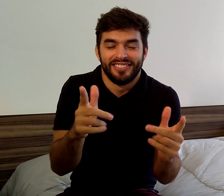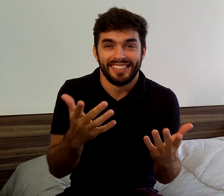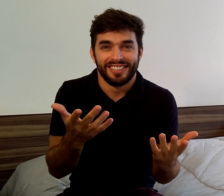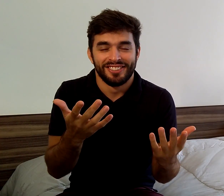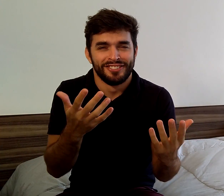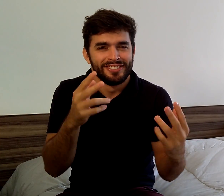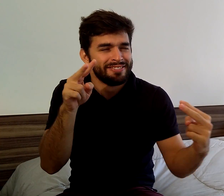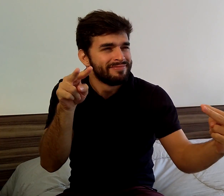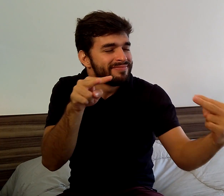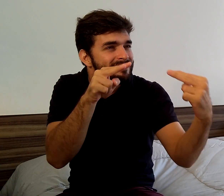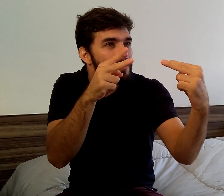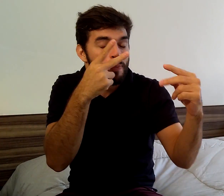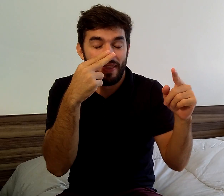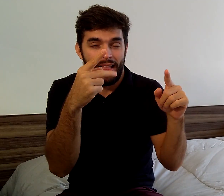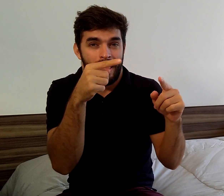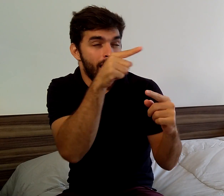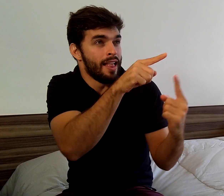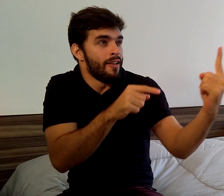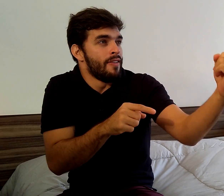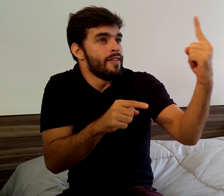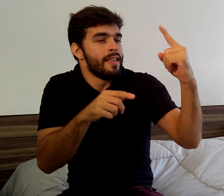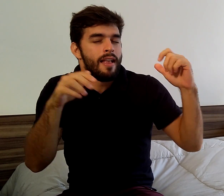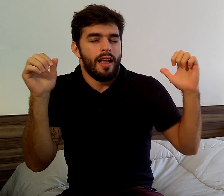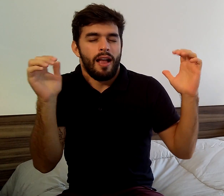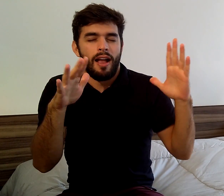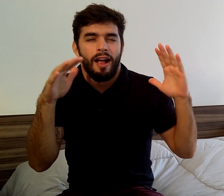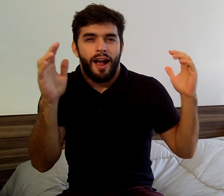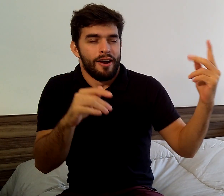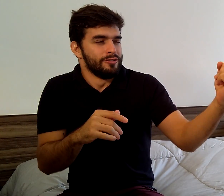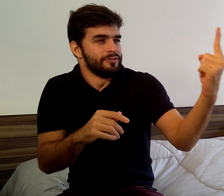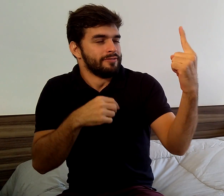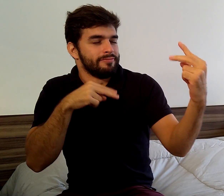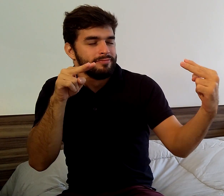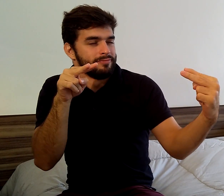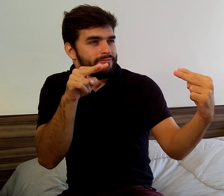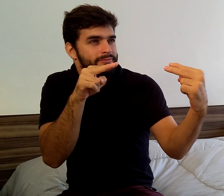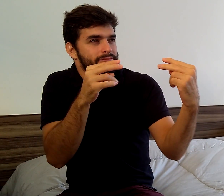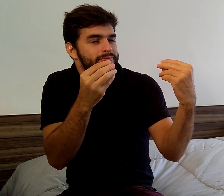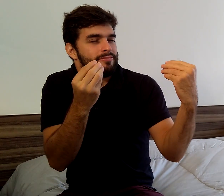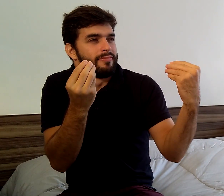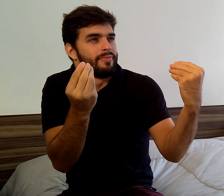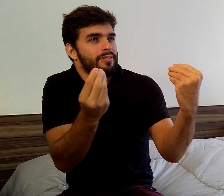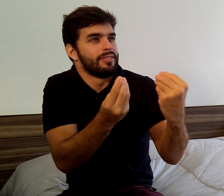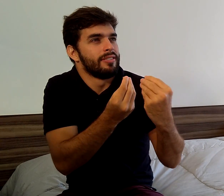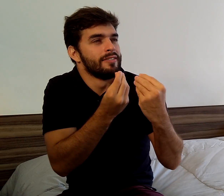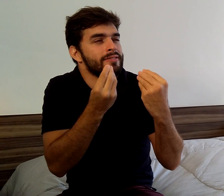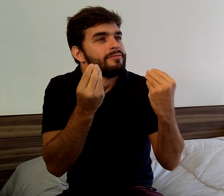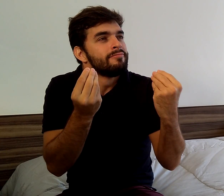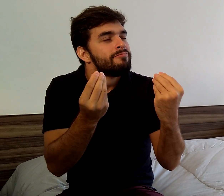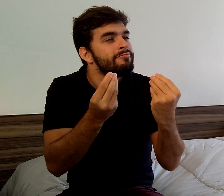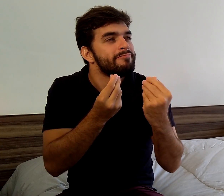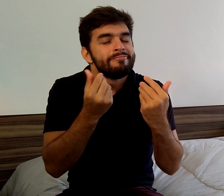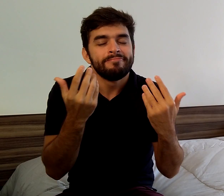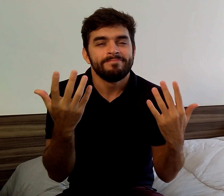As she approached me it seemed like a dream, She looked like an angel.